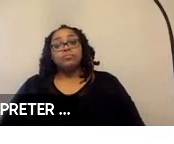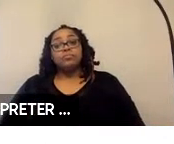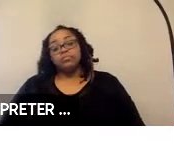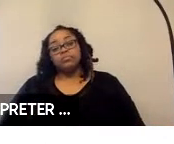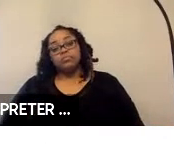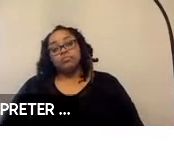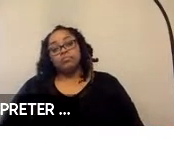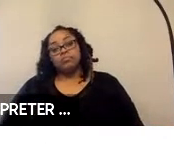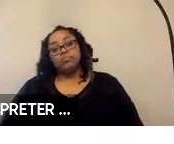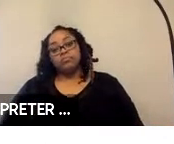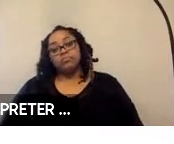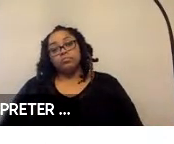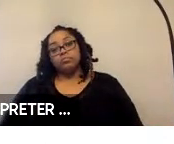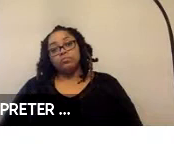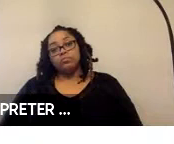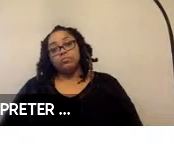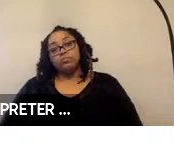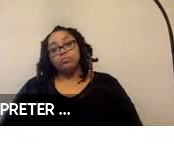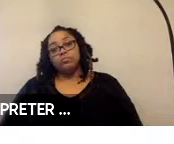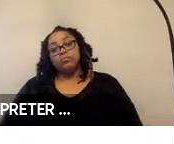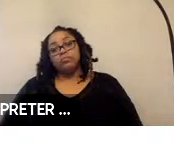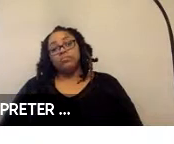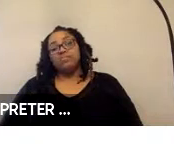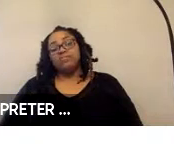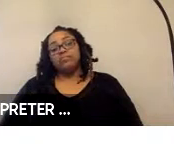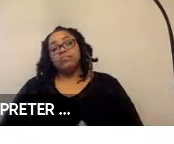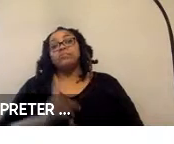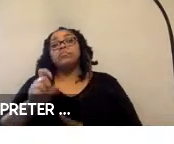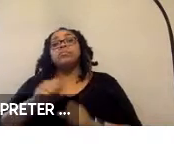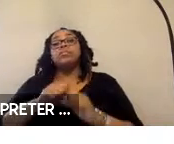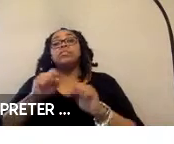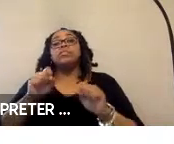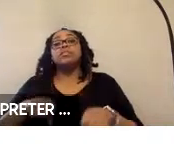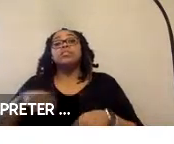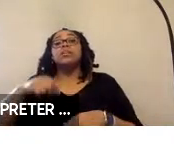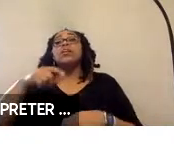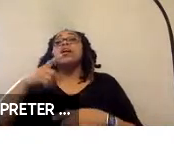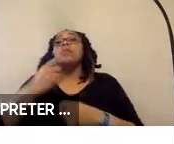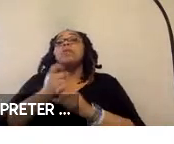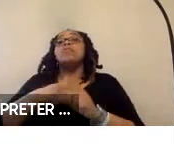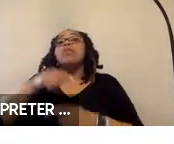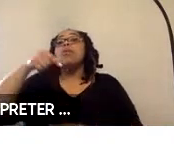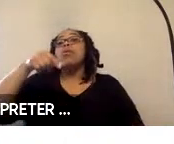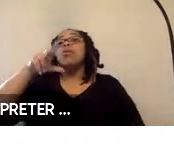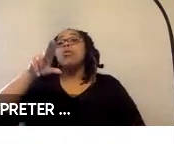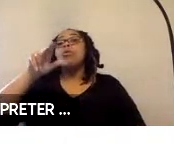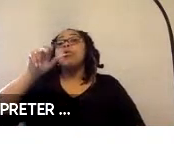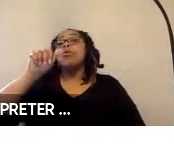So, the securement system is the Quantum, made by Q’Straint. This is, what we have